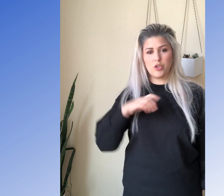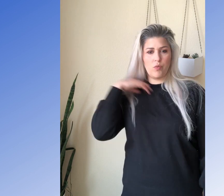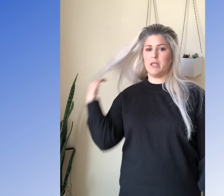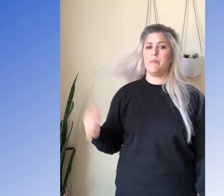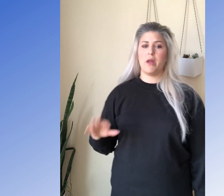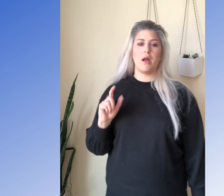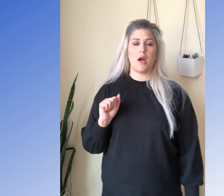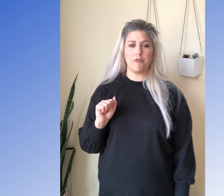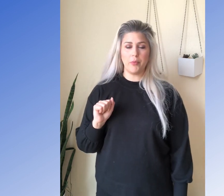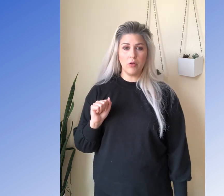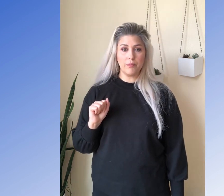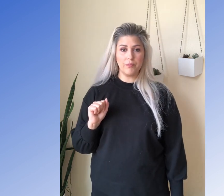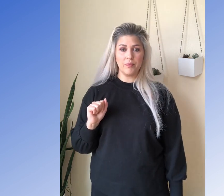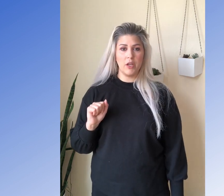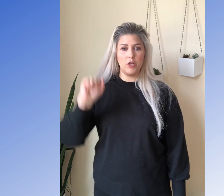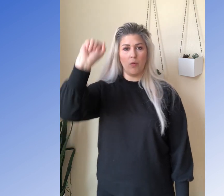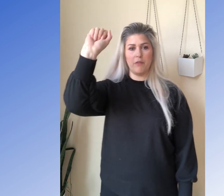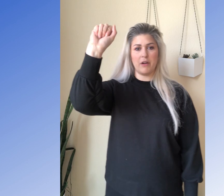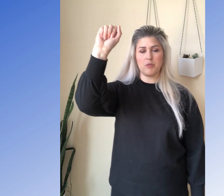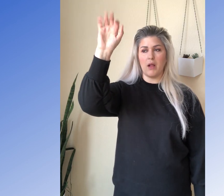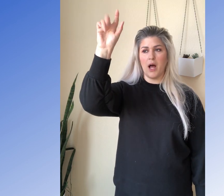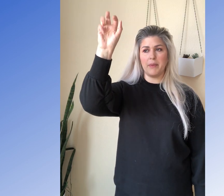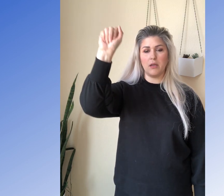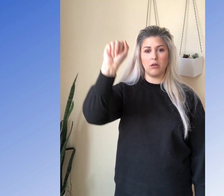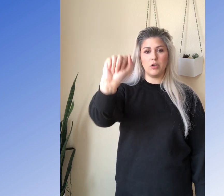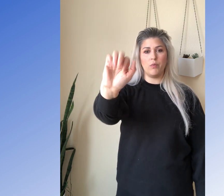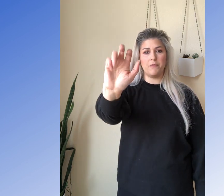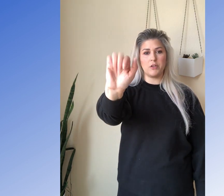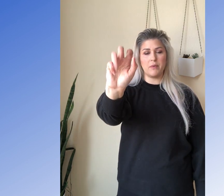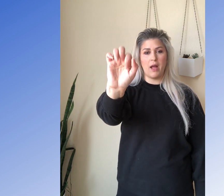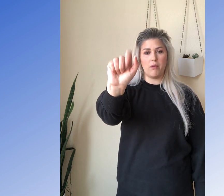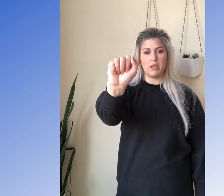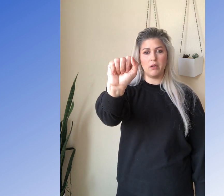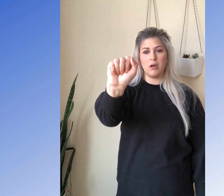So you want to keep your hand comfortable. You don't want to finger spell up here, you don't want to finger spell out here.